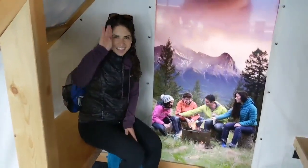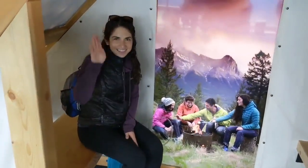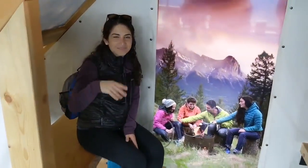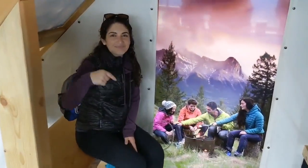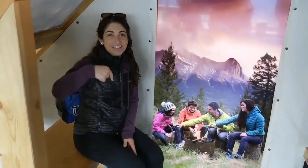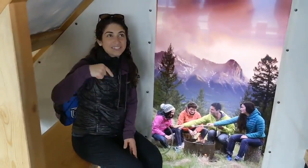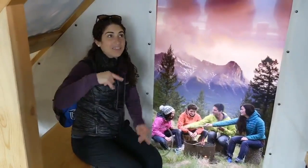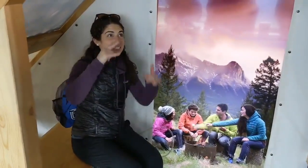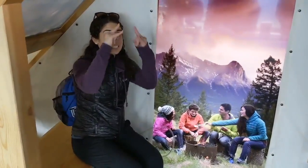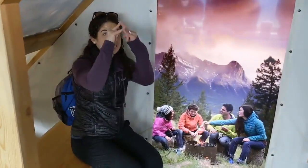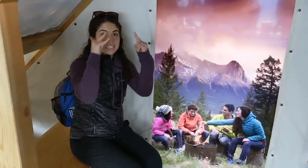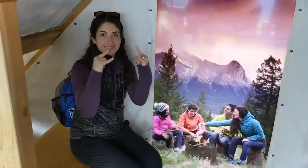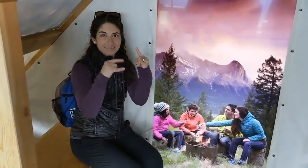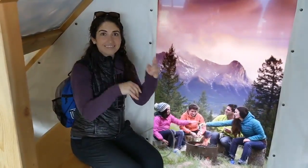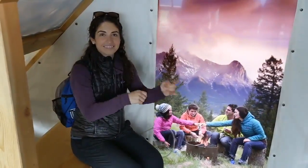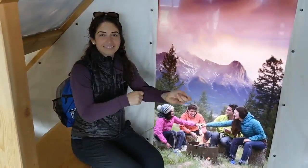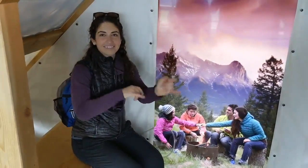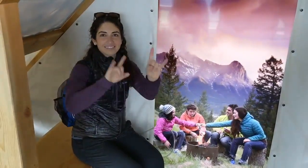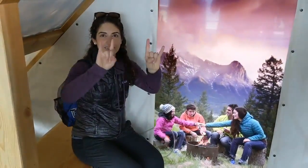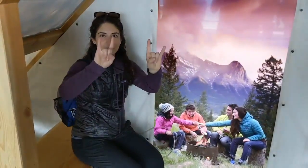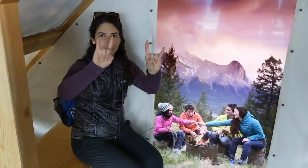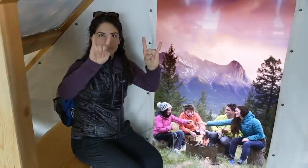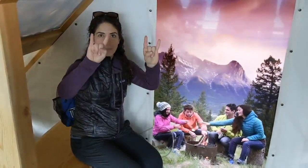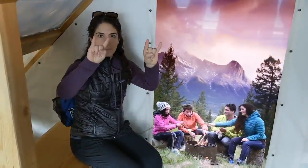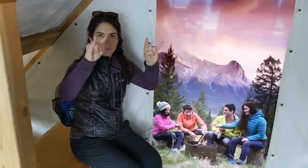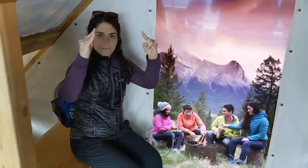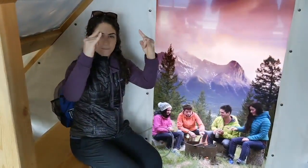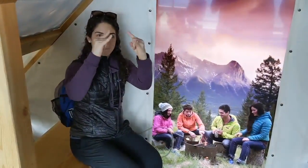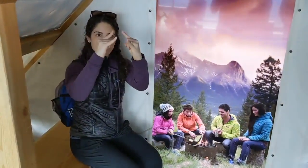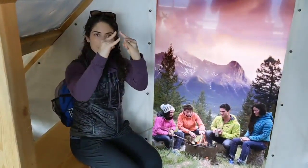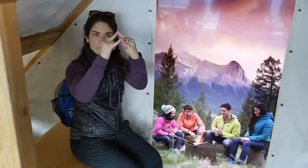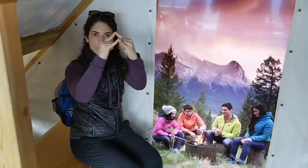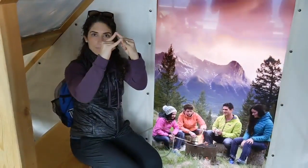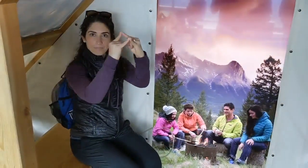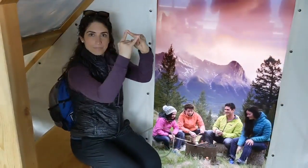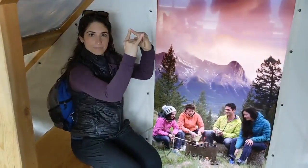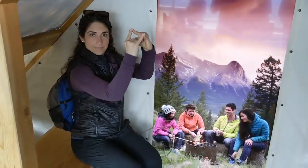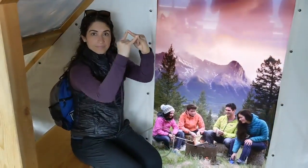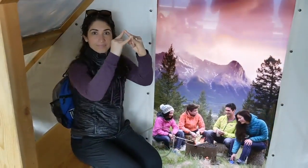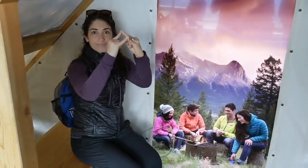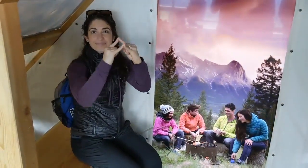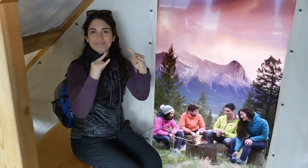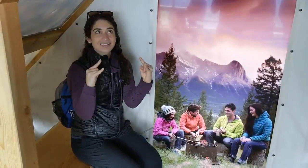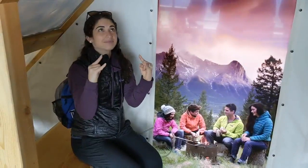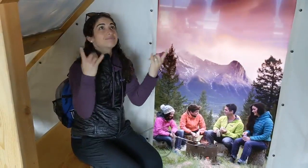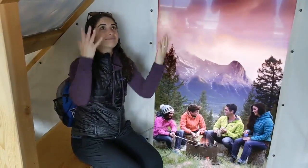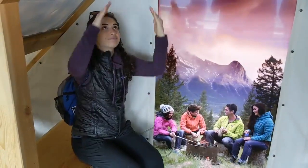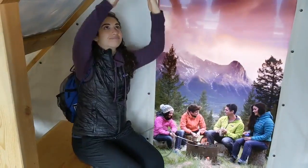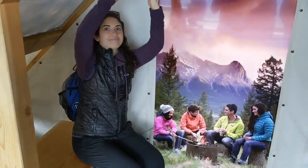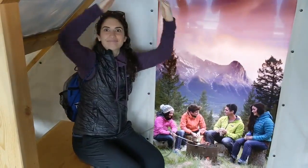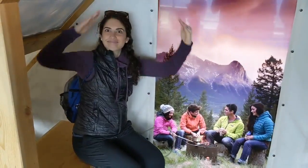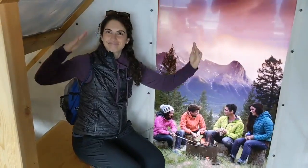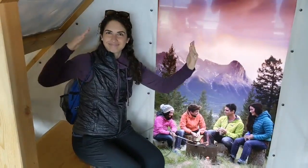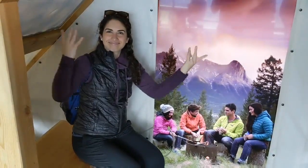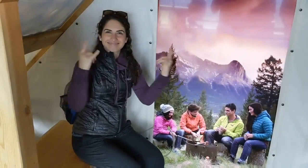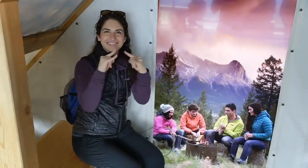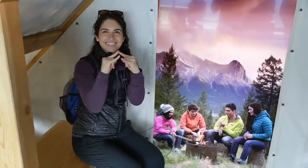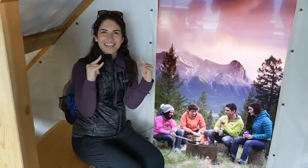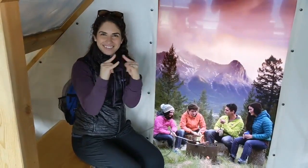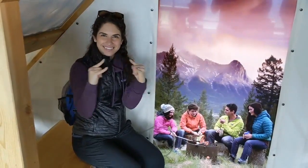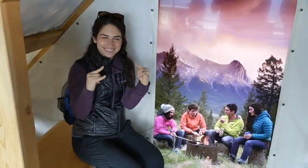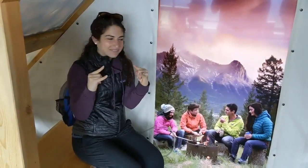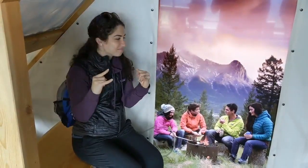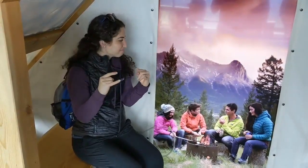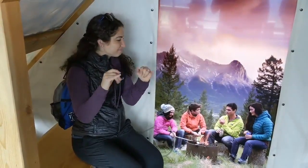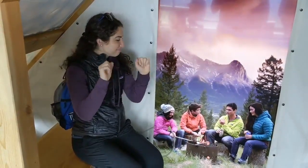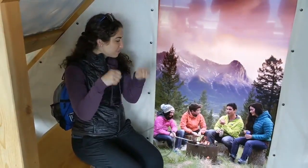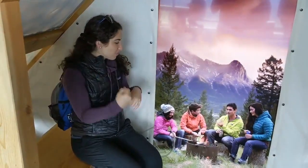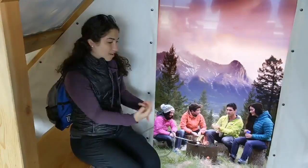Hi! This is a tent -- tent like the shape of the roof.